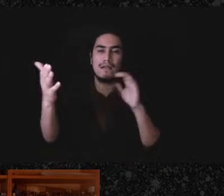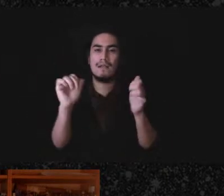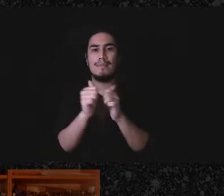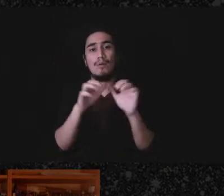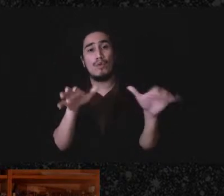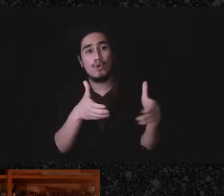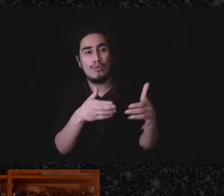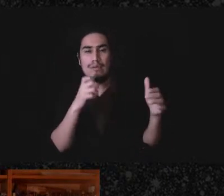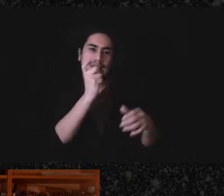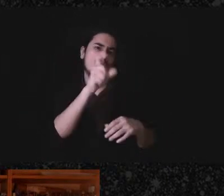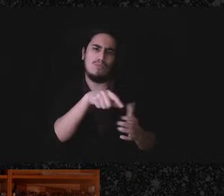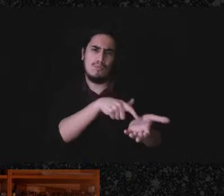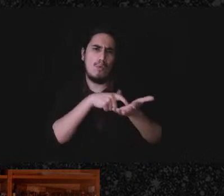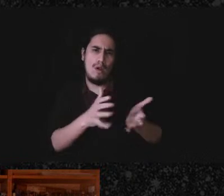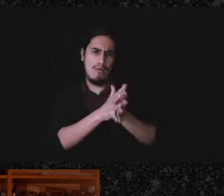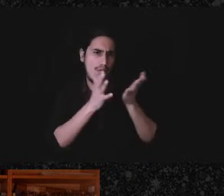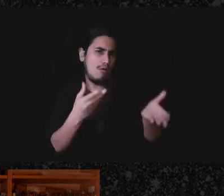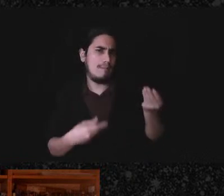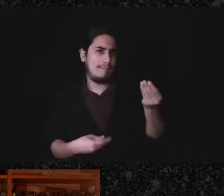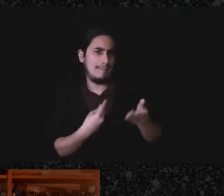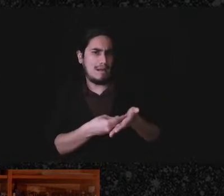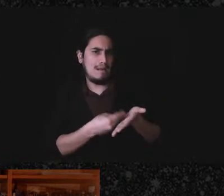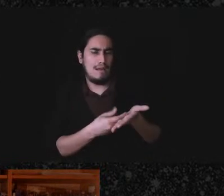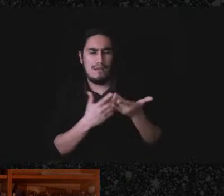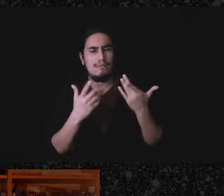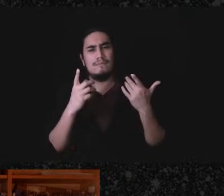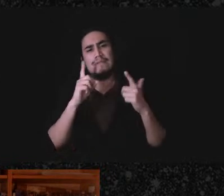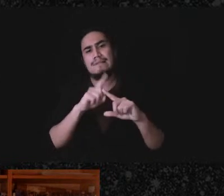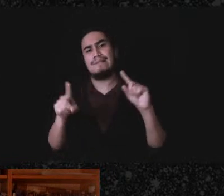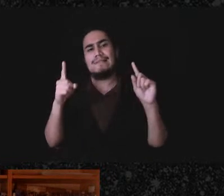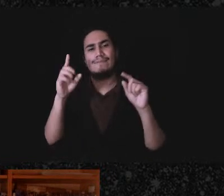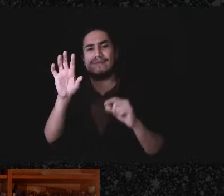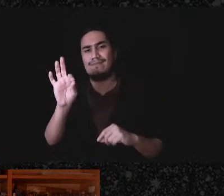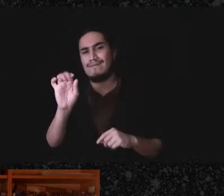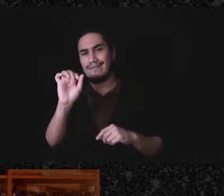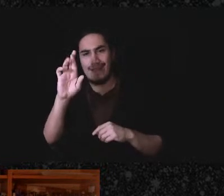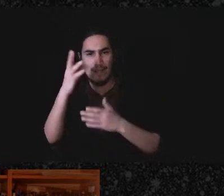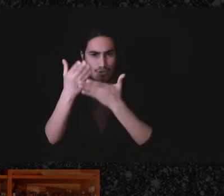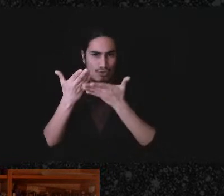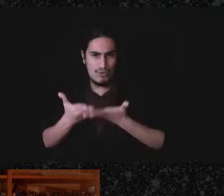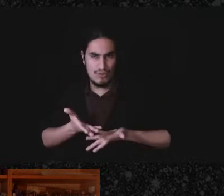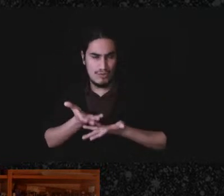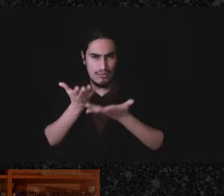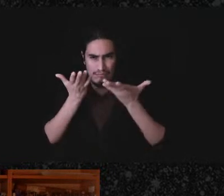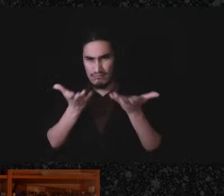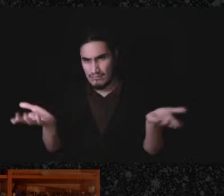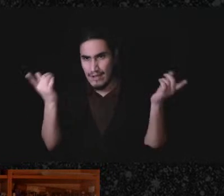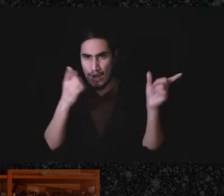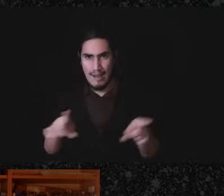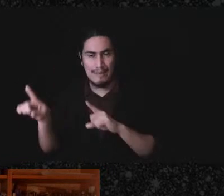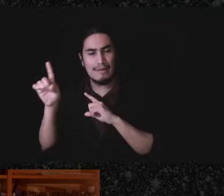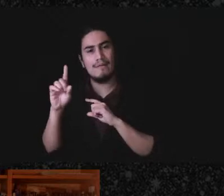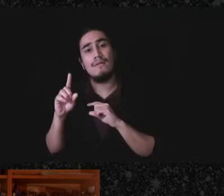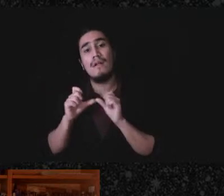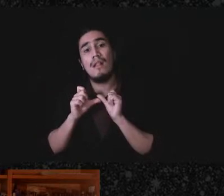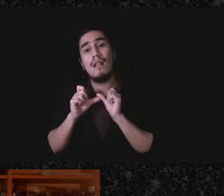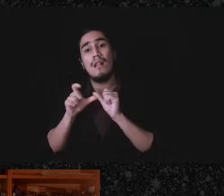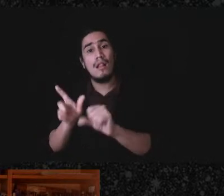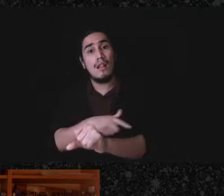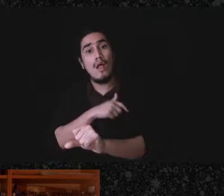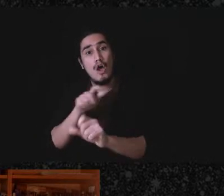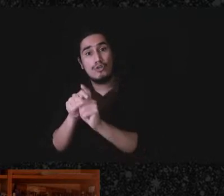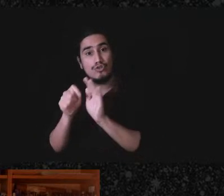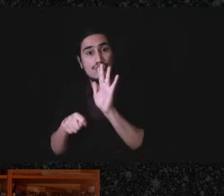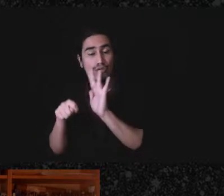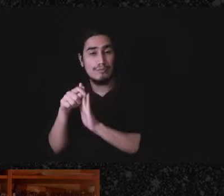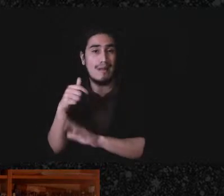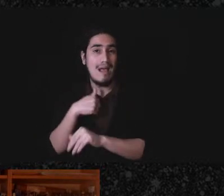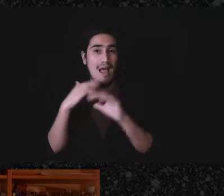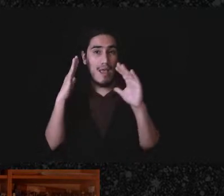in money, there's a lot of different factors in play um long term. I hope to-to work on expanding